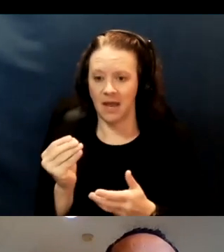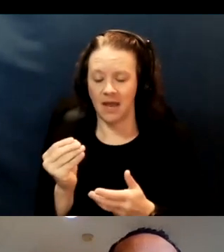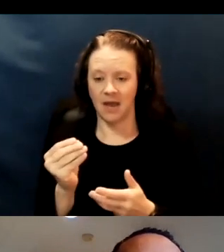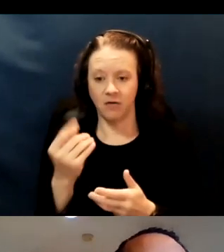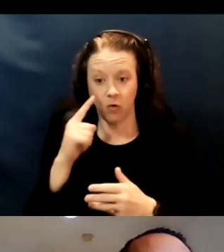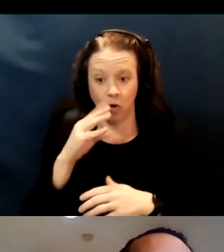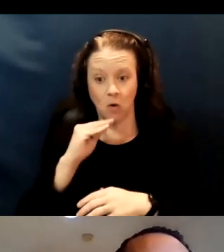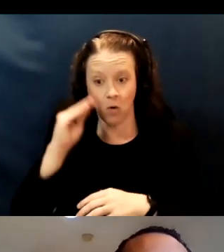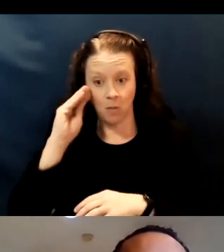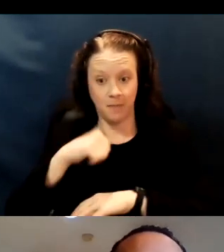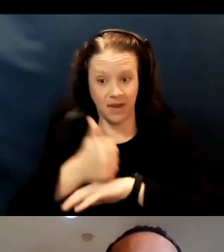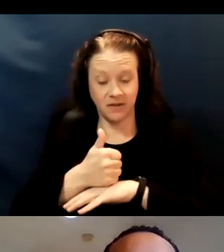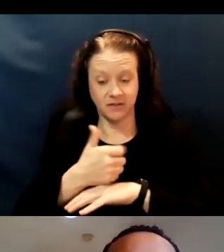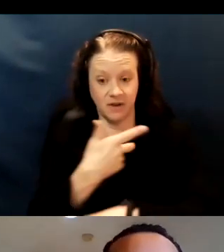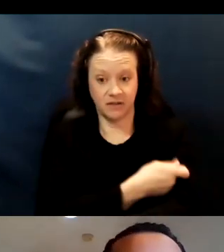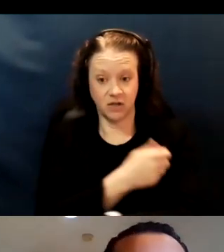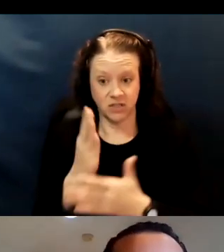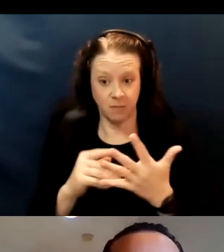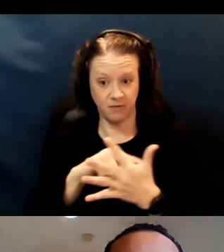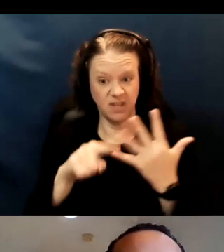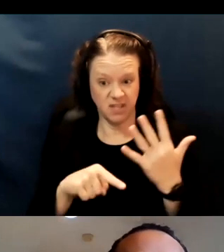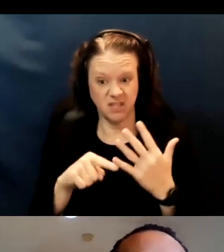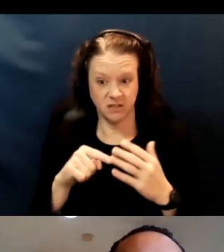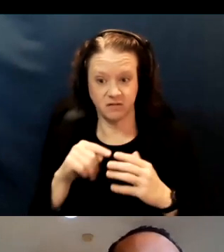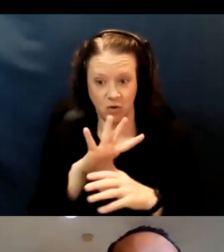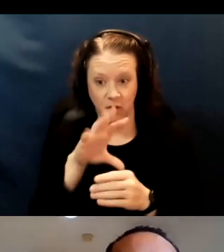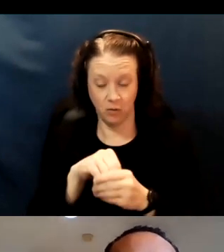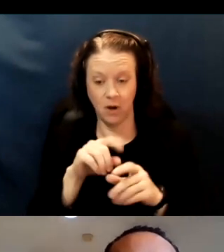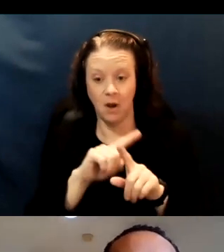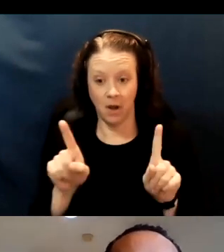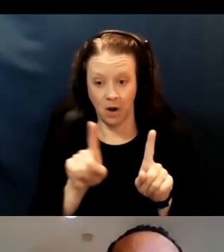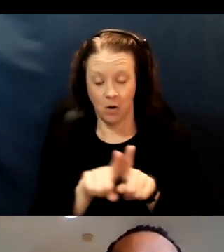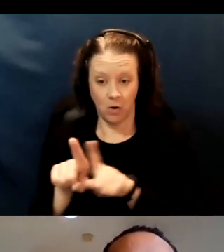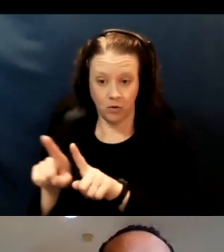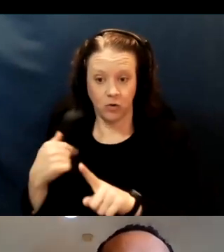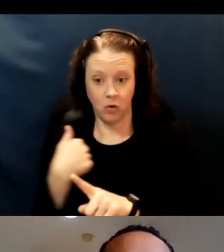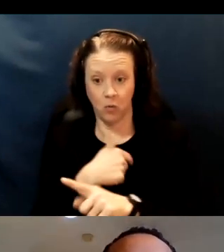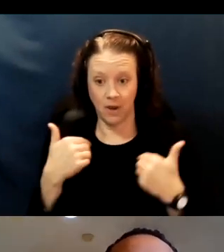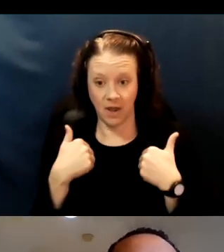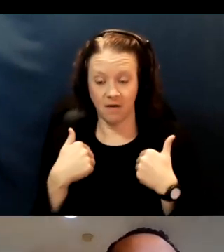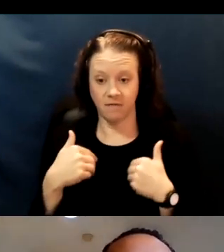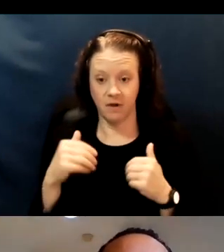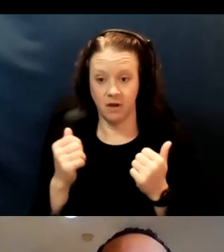some of the above are included, but in addition, we have fire departments,